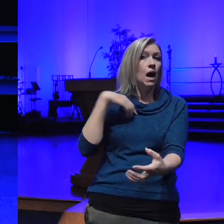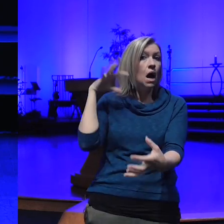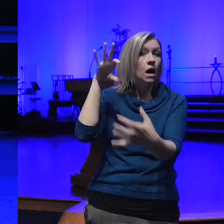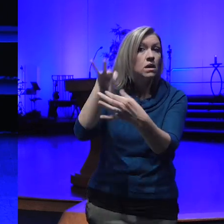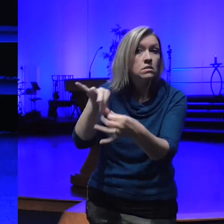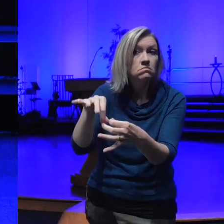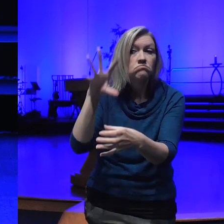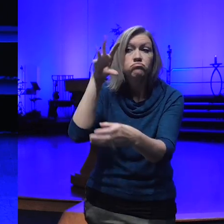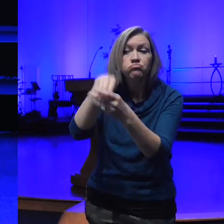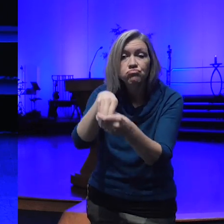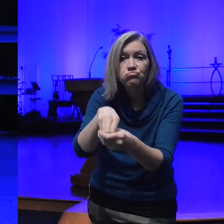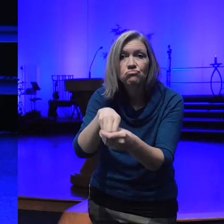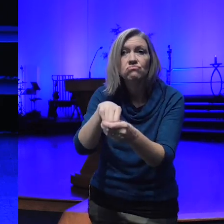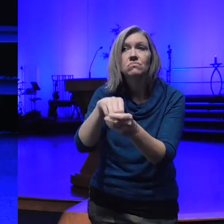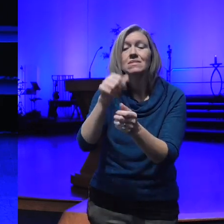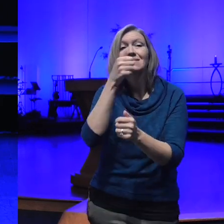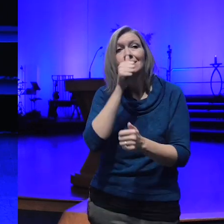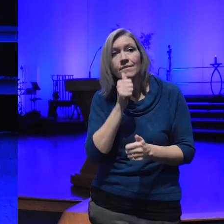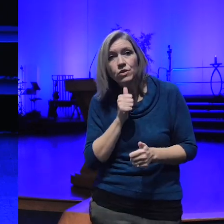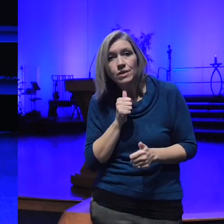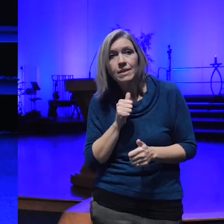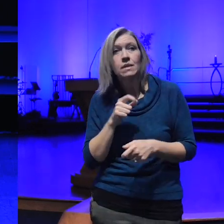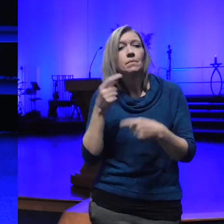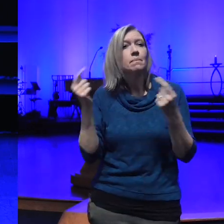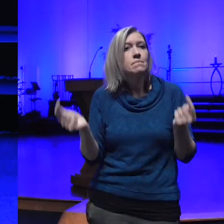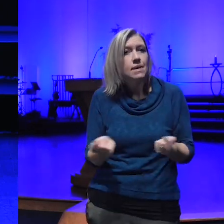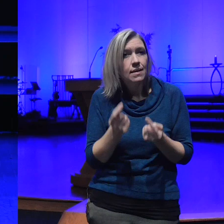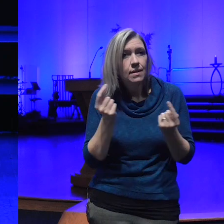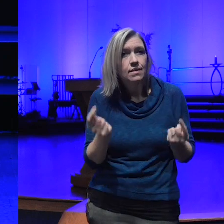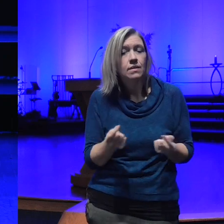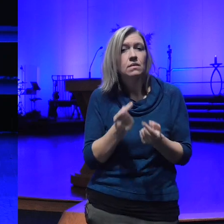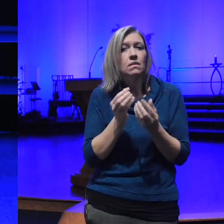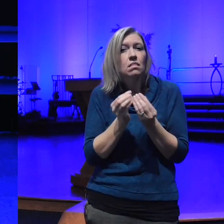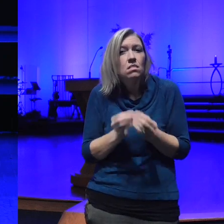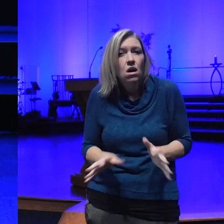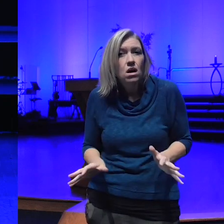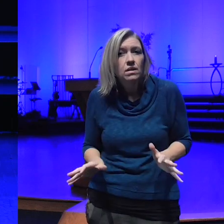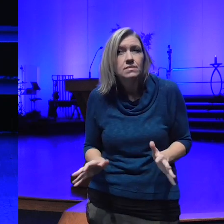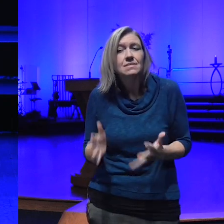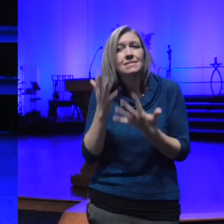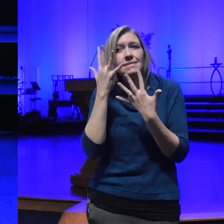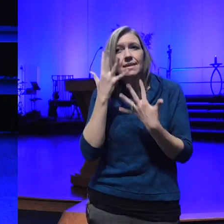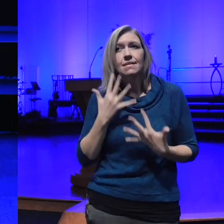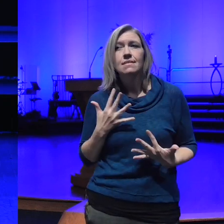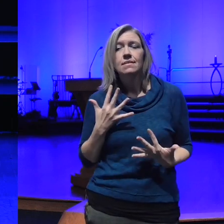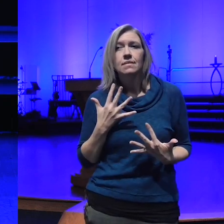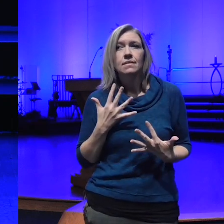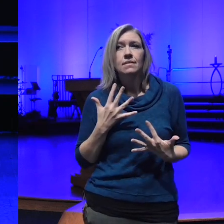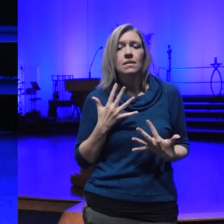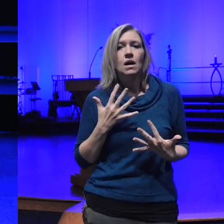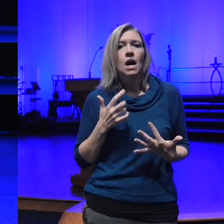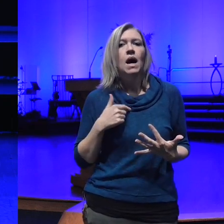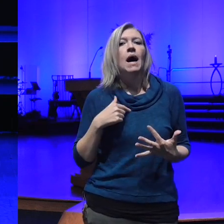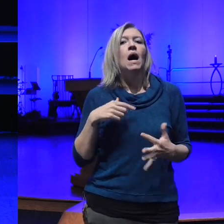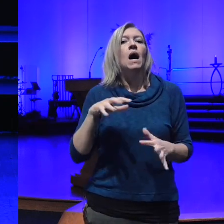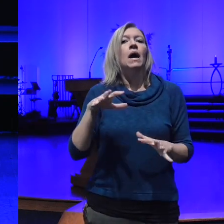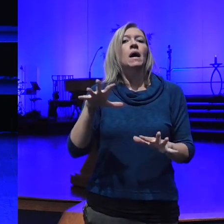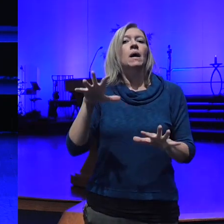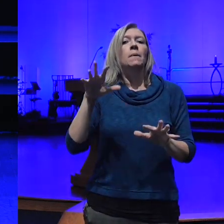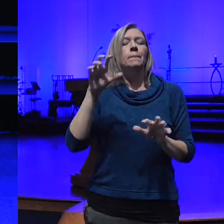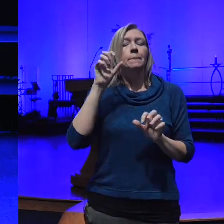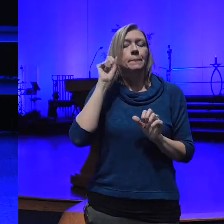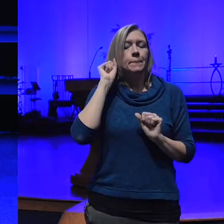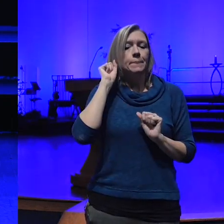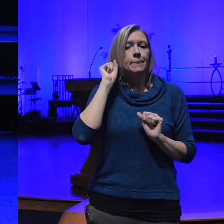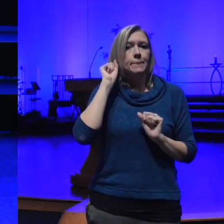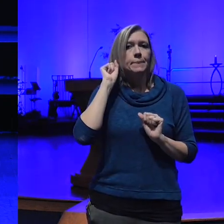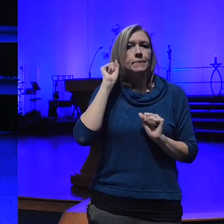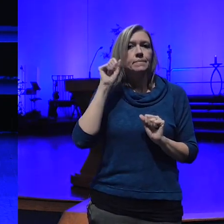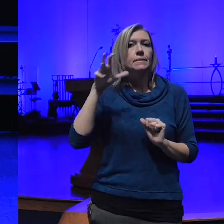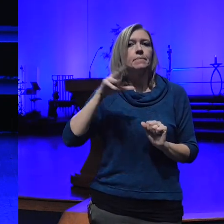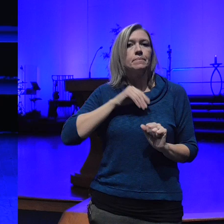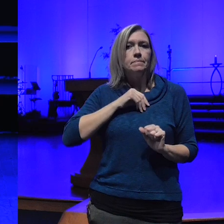the Suffering The Pain the loss the sadness and I breathe breathe it in and I transmute it and then